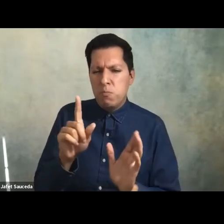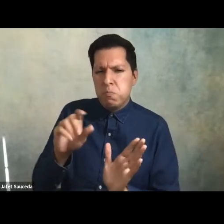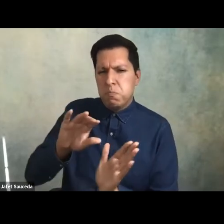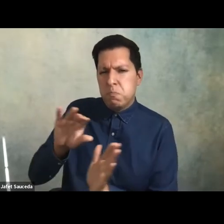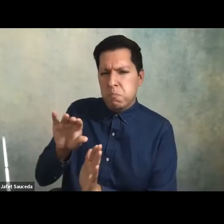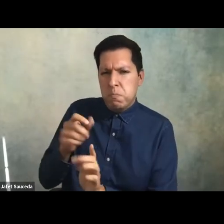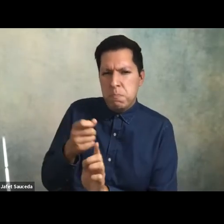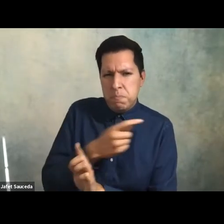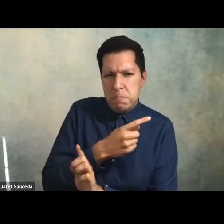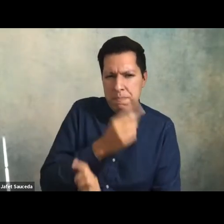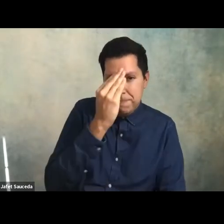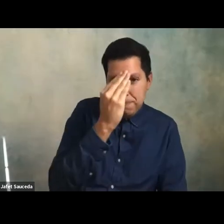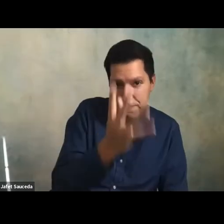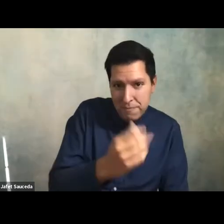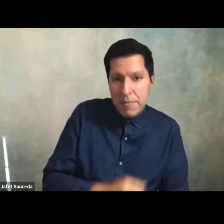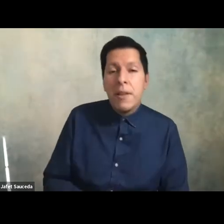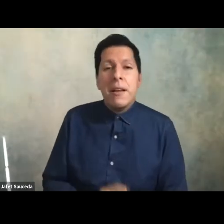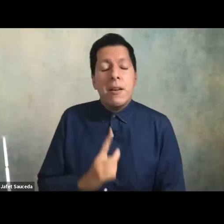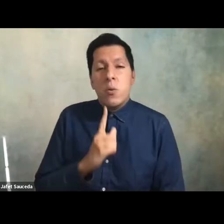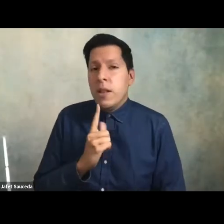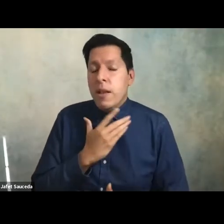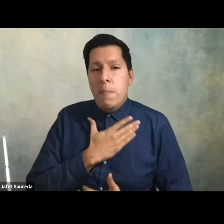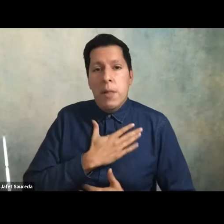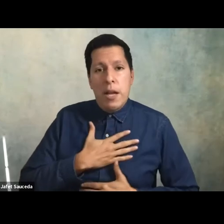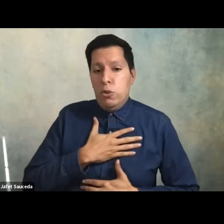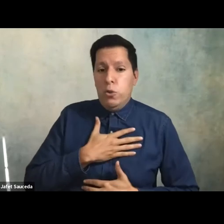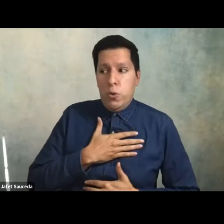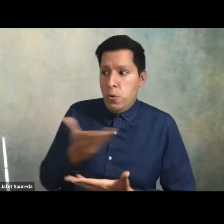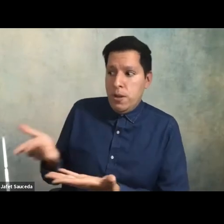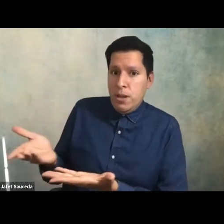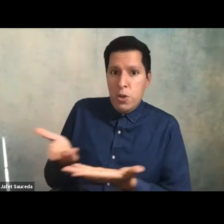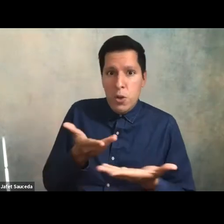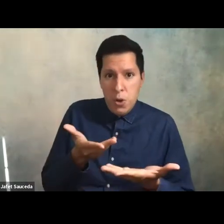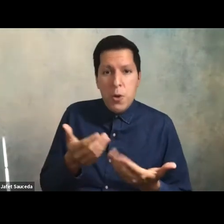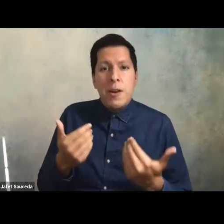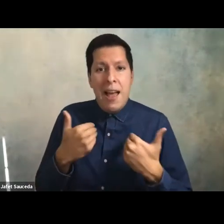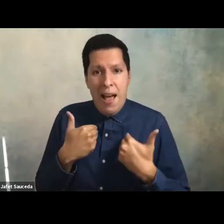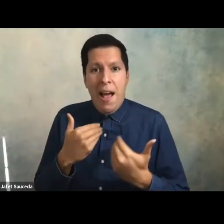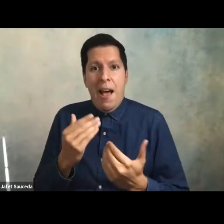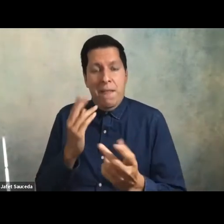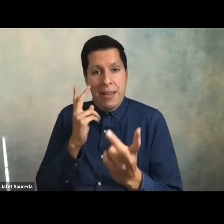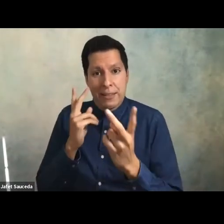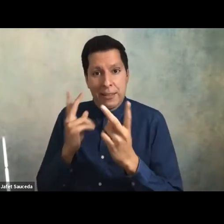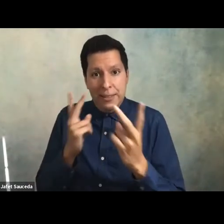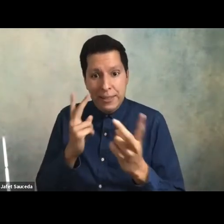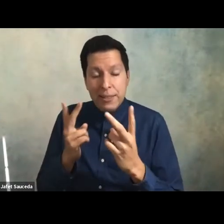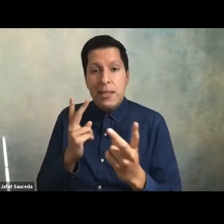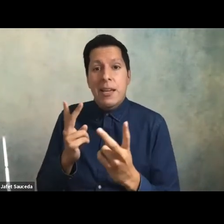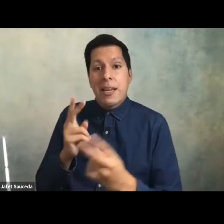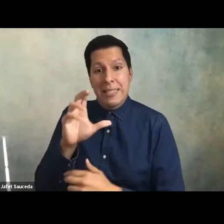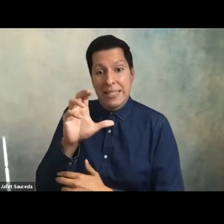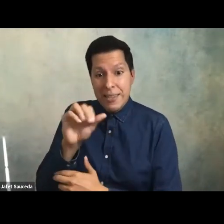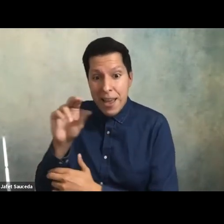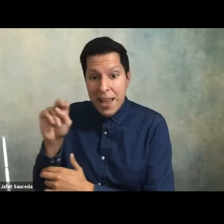it is a pleasure to behold dr harper's facial expressions during cnn interviews